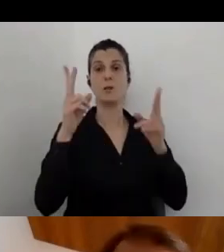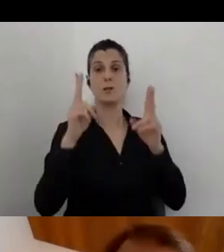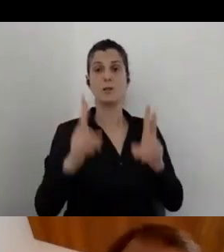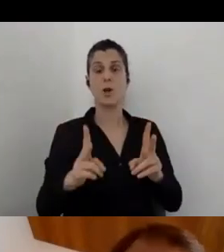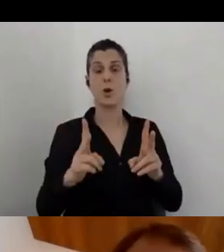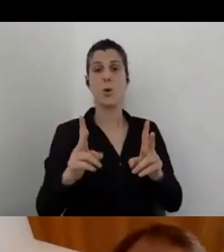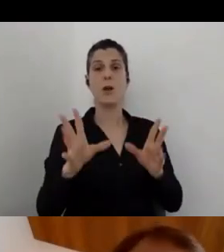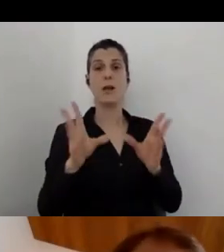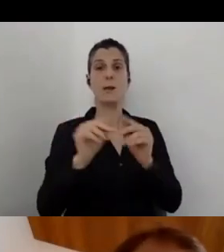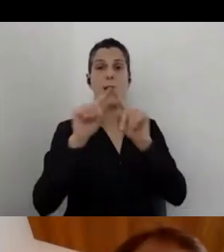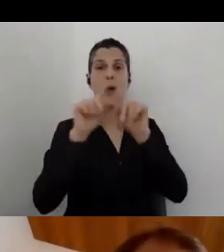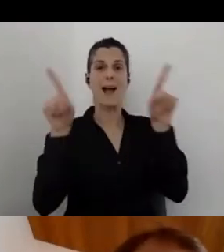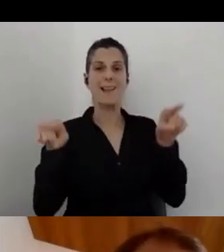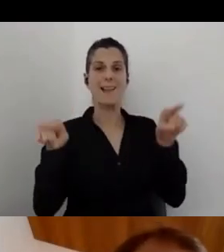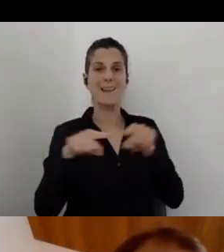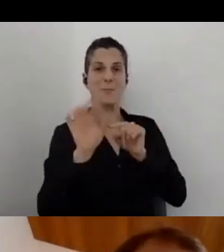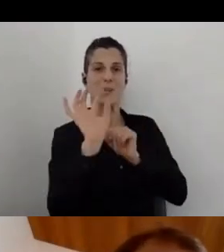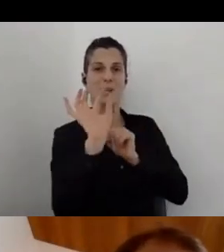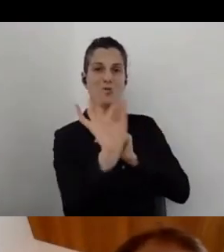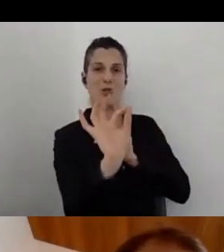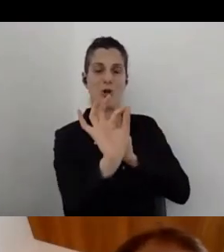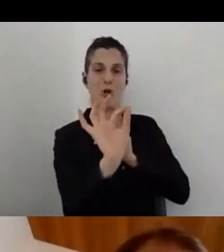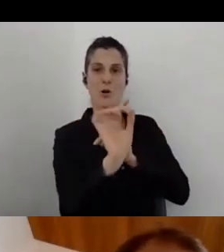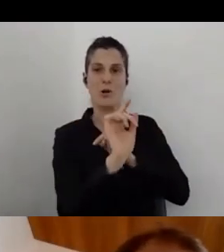It's not like every publication will have A-Check,